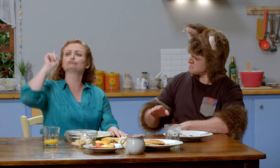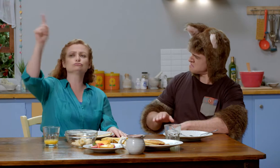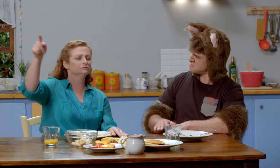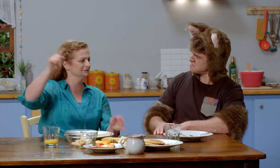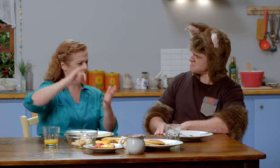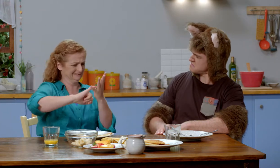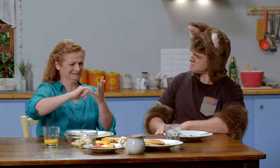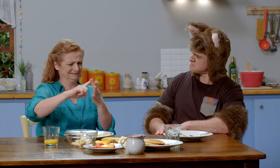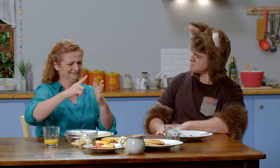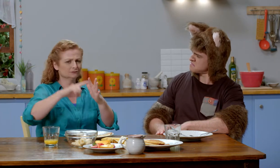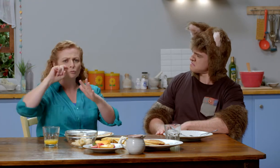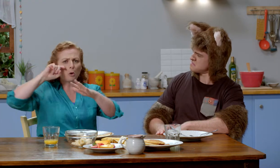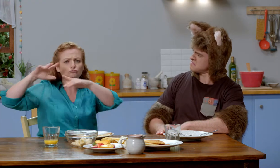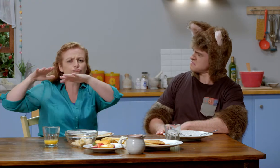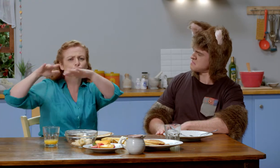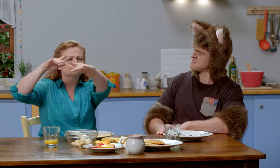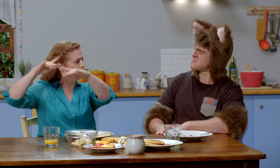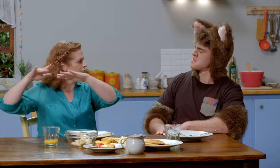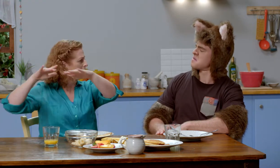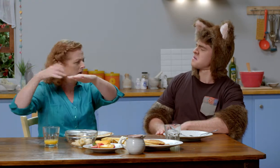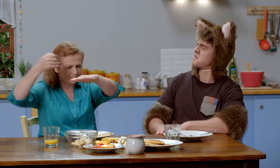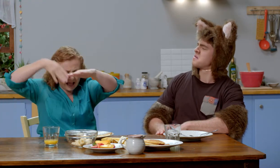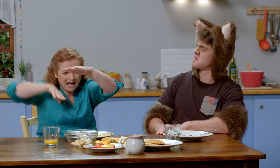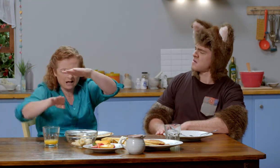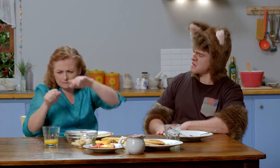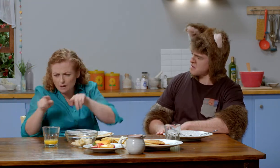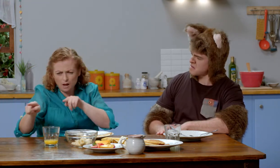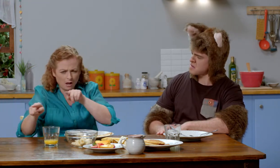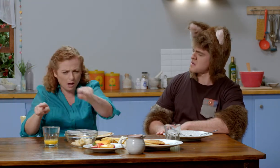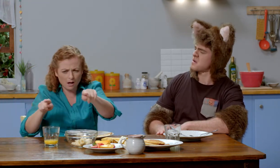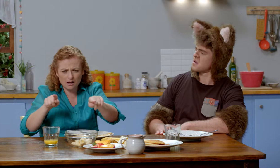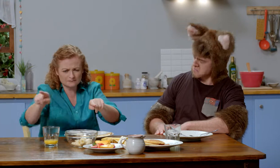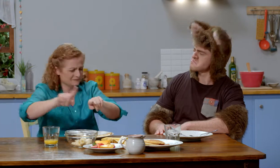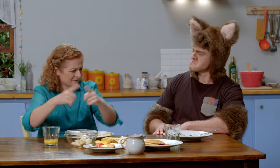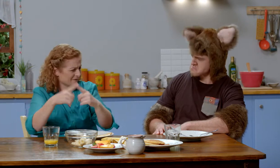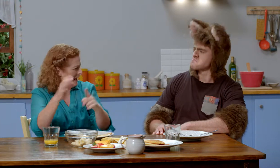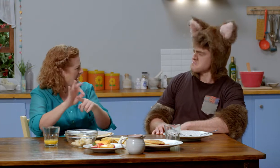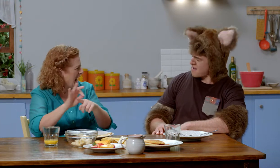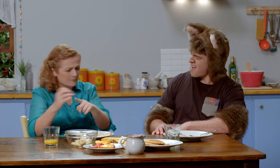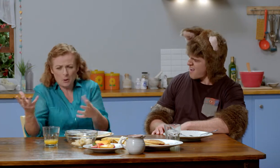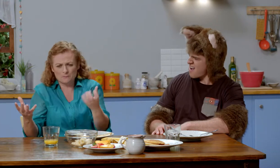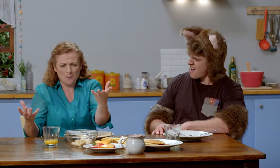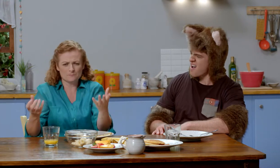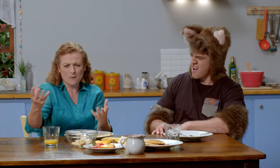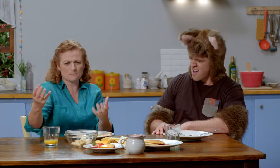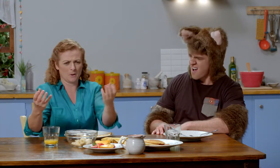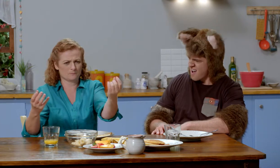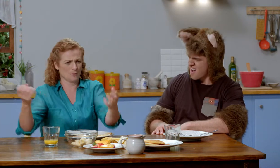Out in the sea, under the water, there are plenty of fish with all sorts of bright colours.